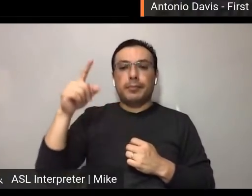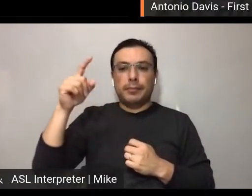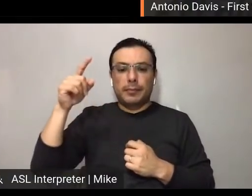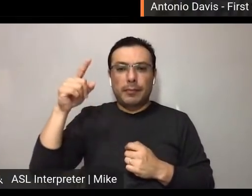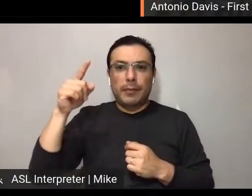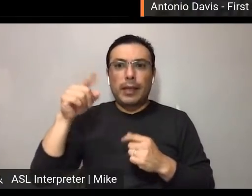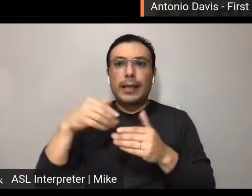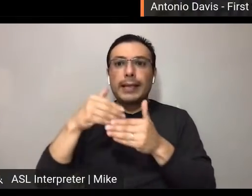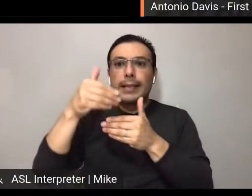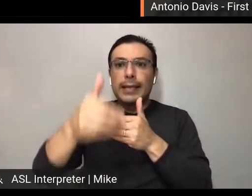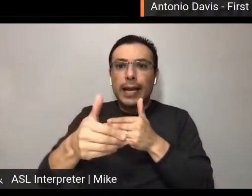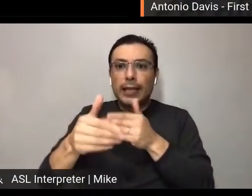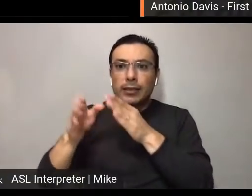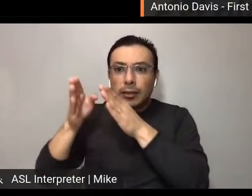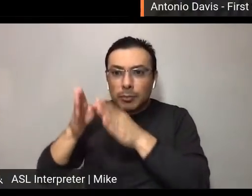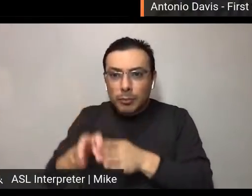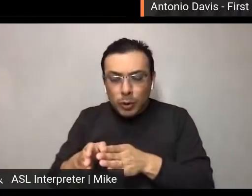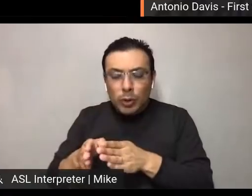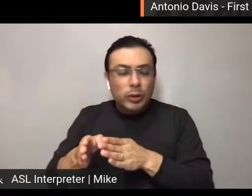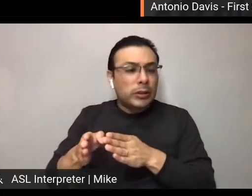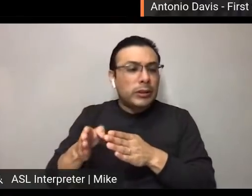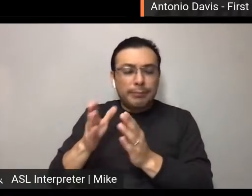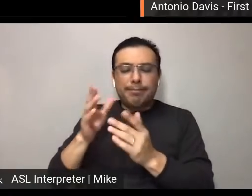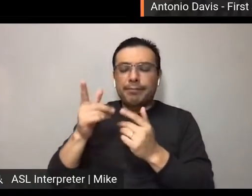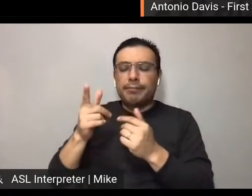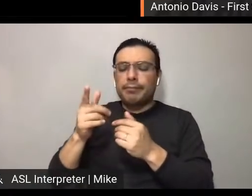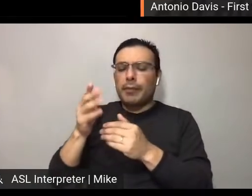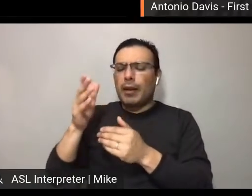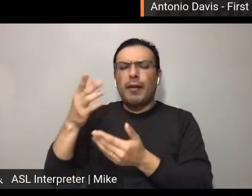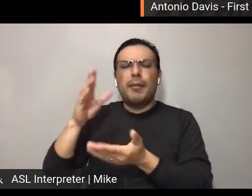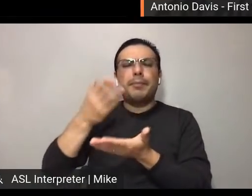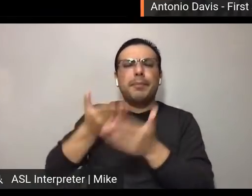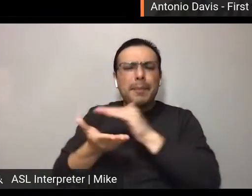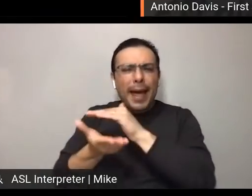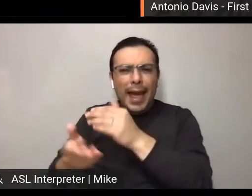bake sale, we ran a 10 week Instagram campaign over the summer, which was